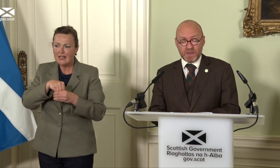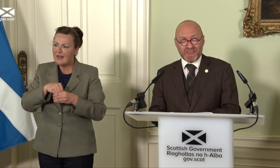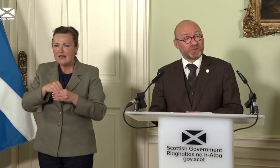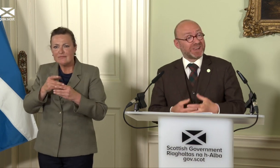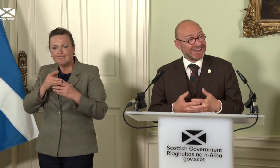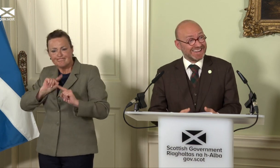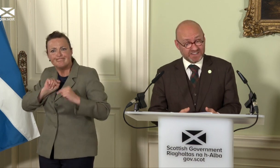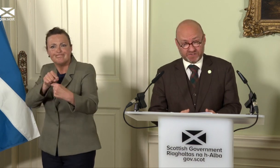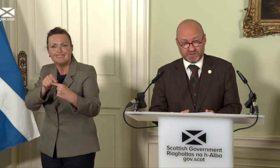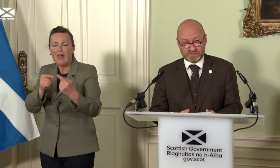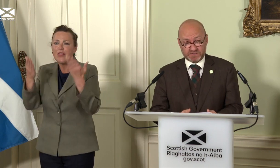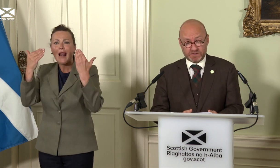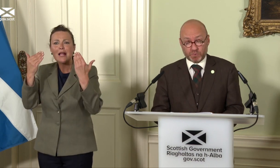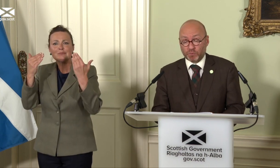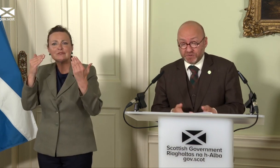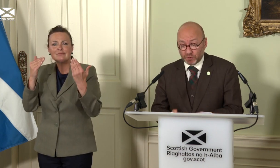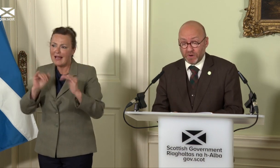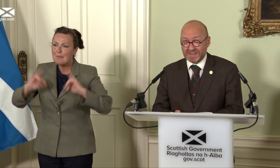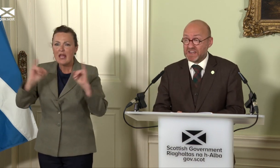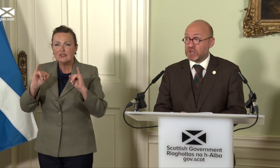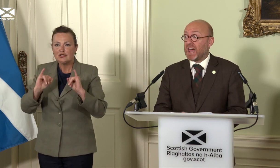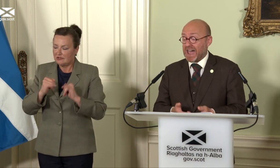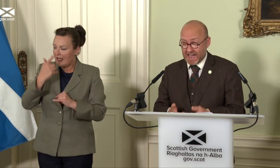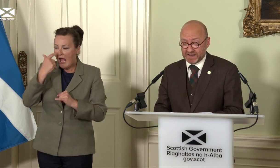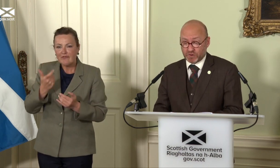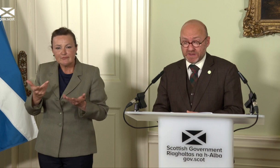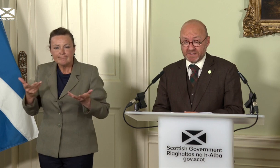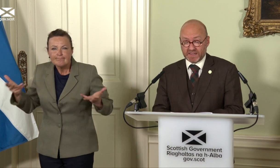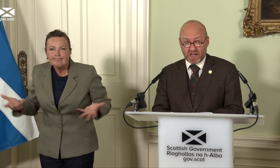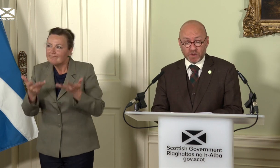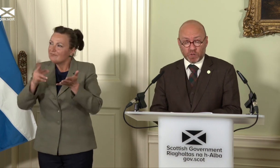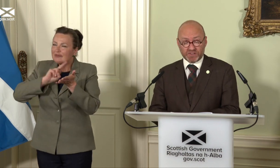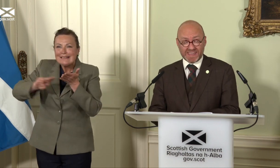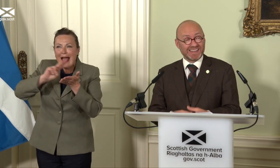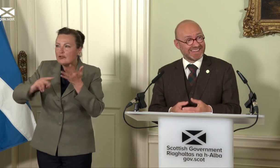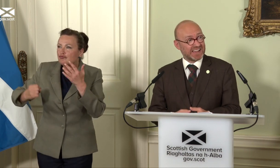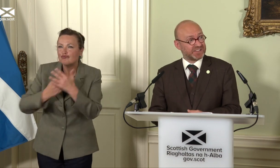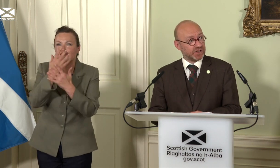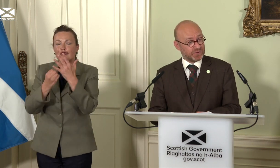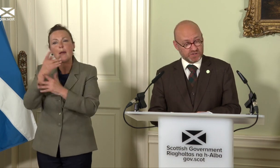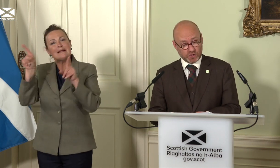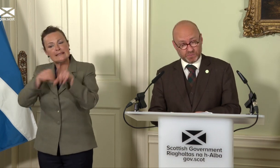based on clean industries, both restoring nature and creating high quality, lasting green jobs.